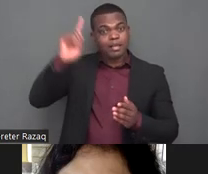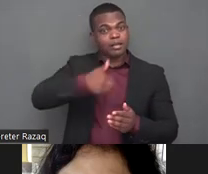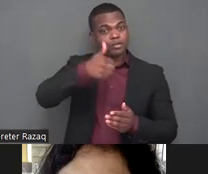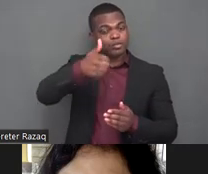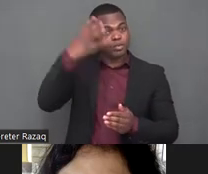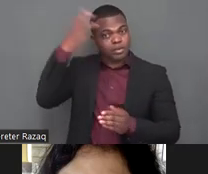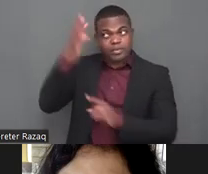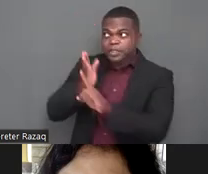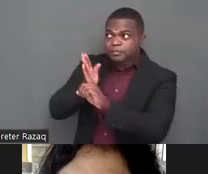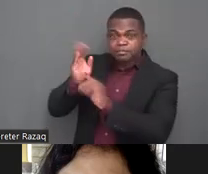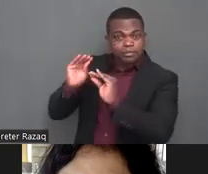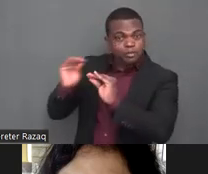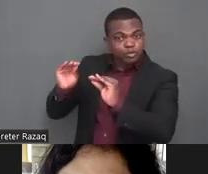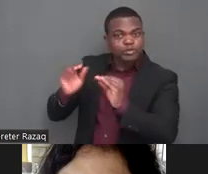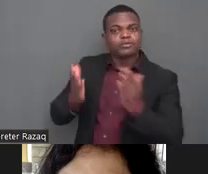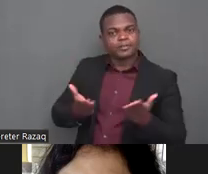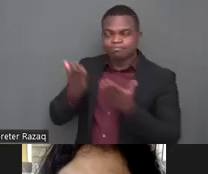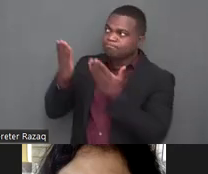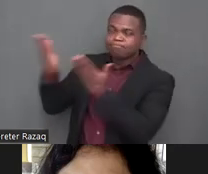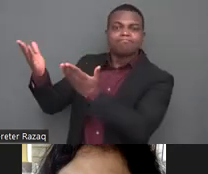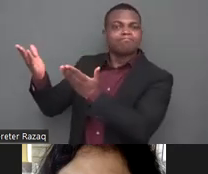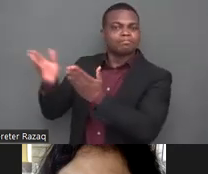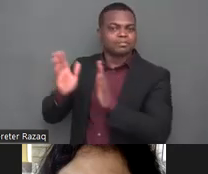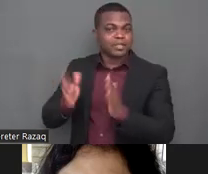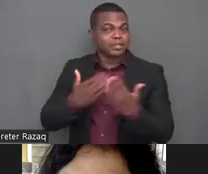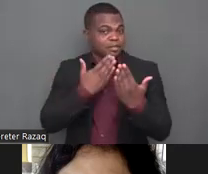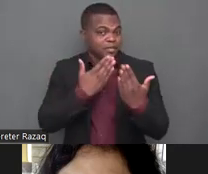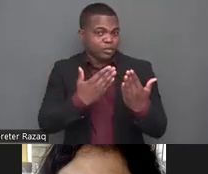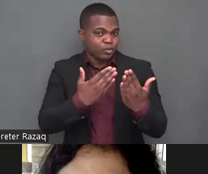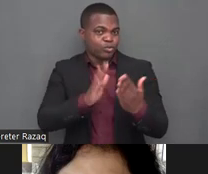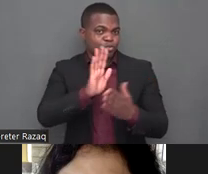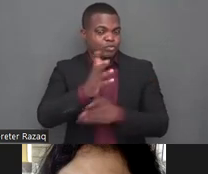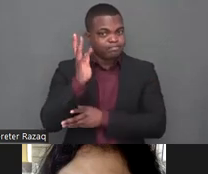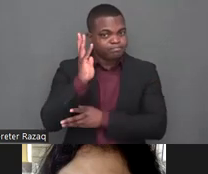from your perspective uh how are we doing today what's what's the status in your eyes of